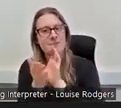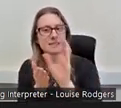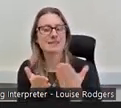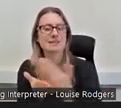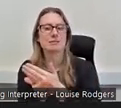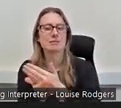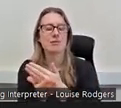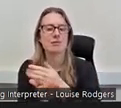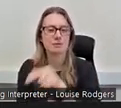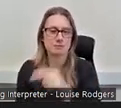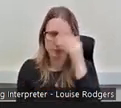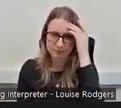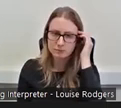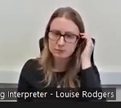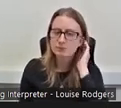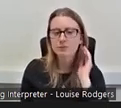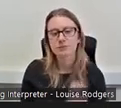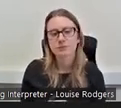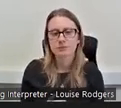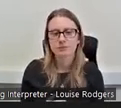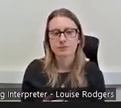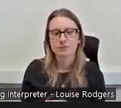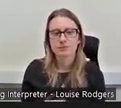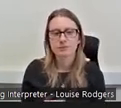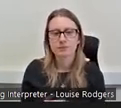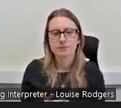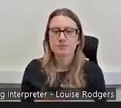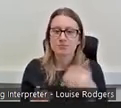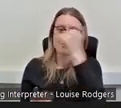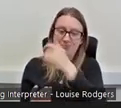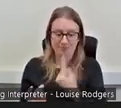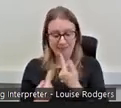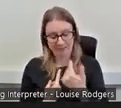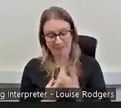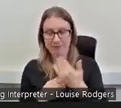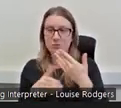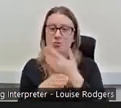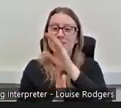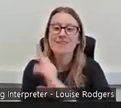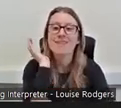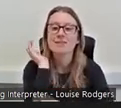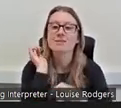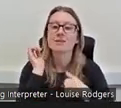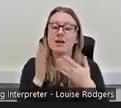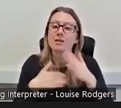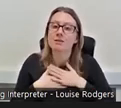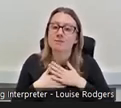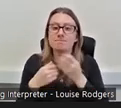So of course I identified as working class, I loved the idea of diversifying the funding sector